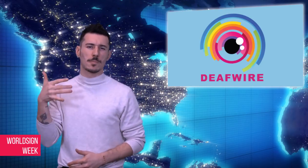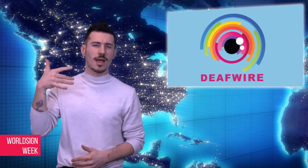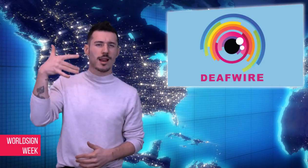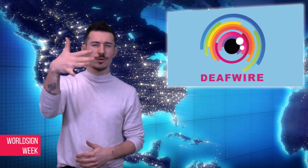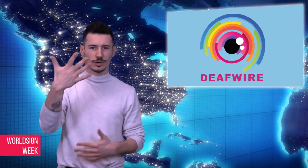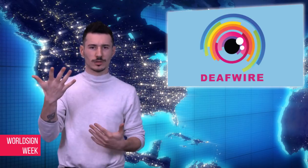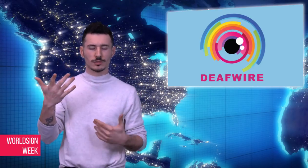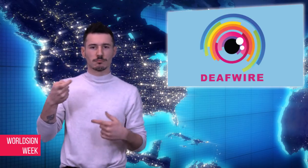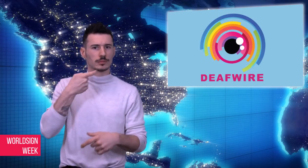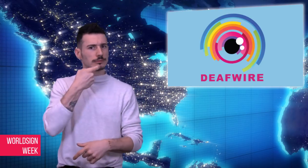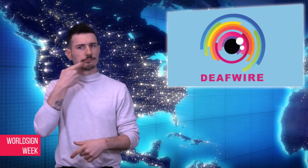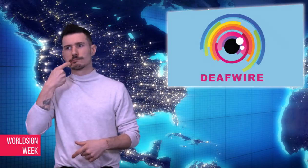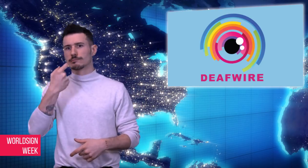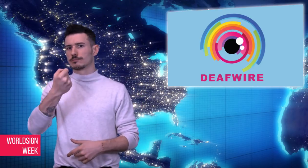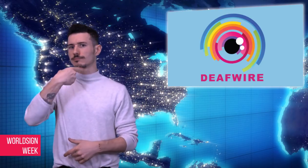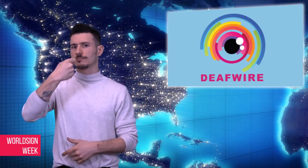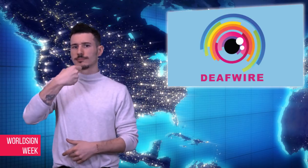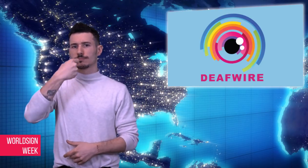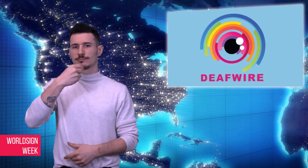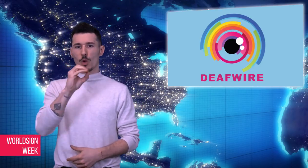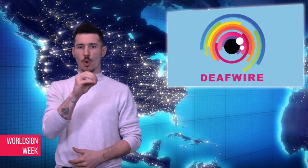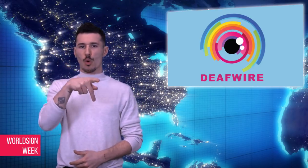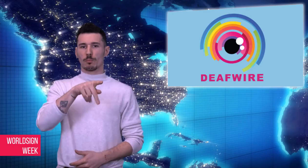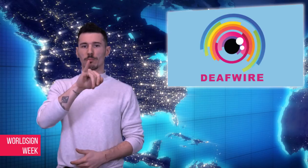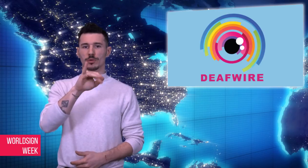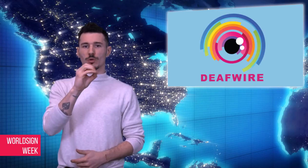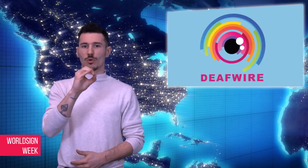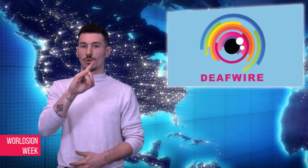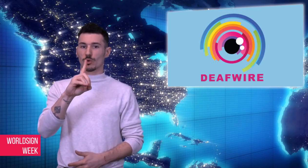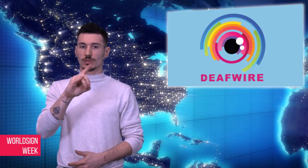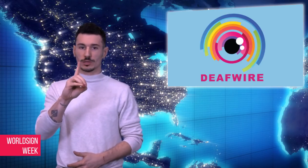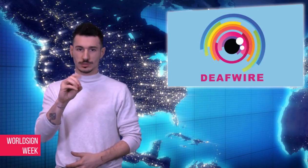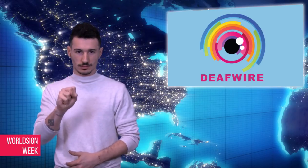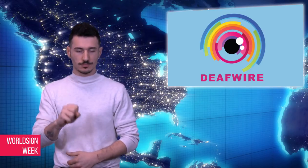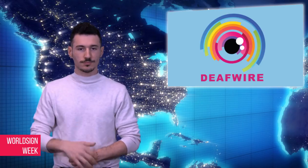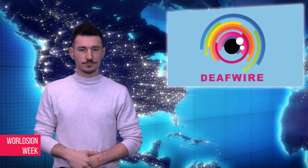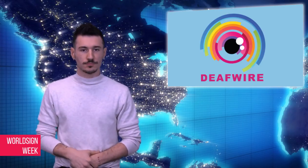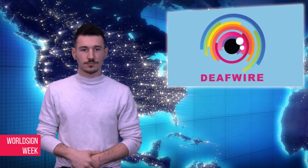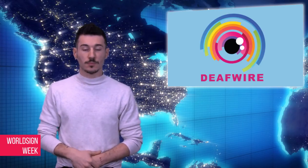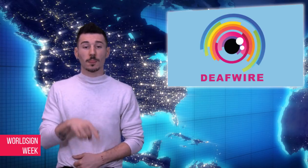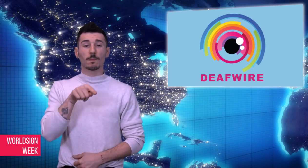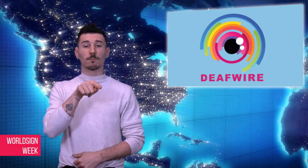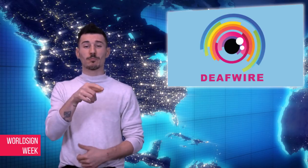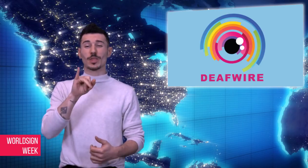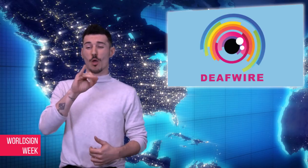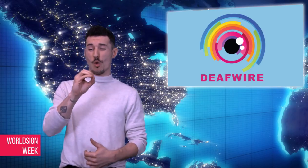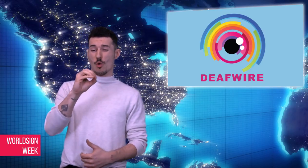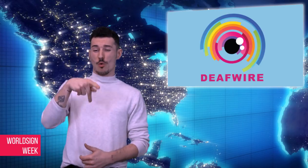medical care and cost the American economy